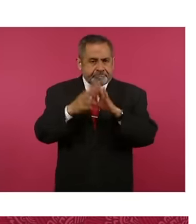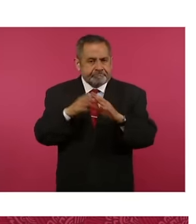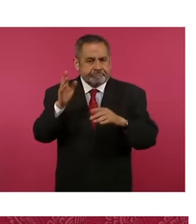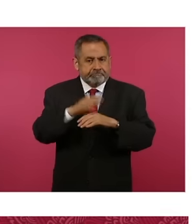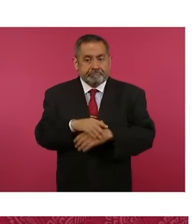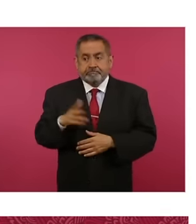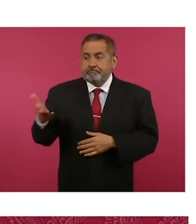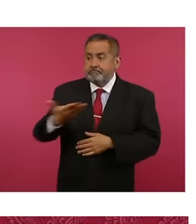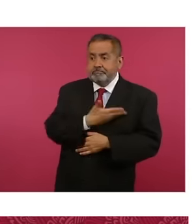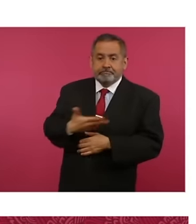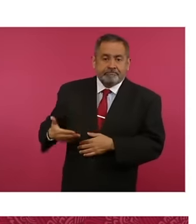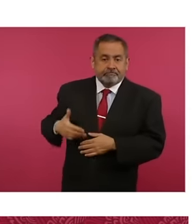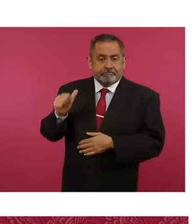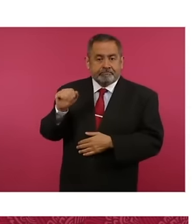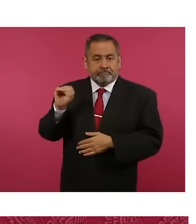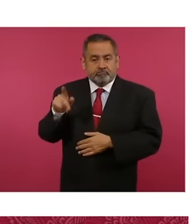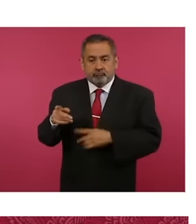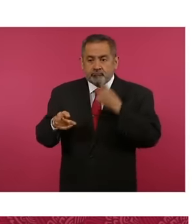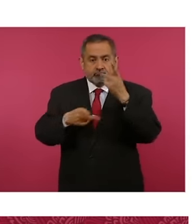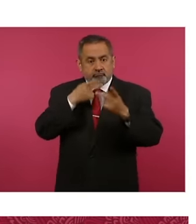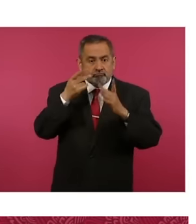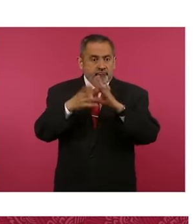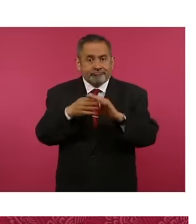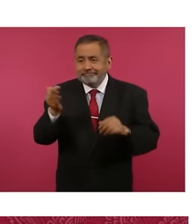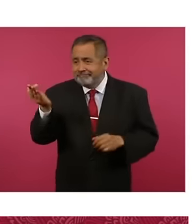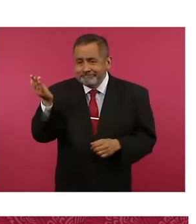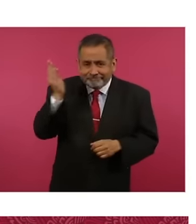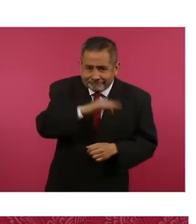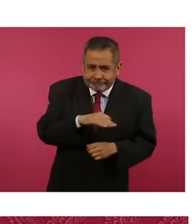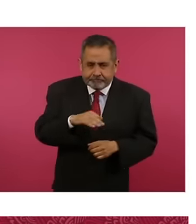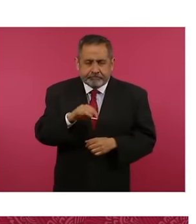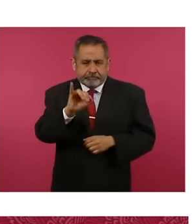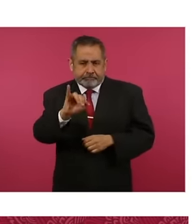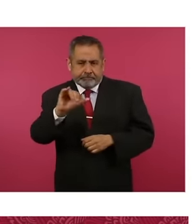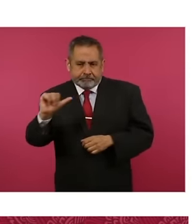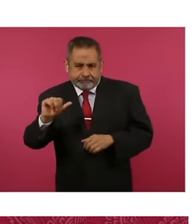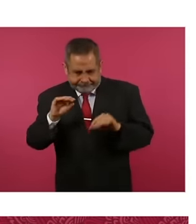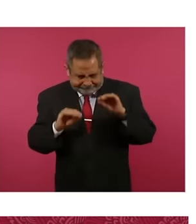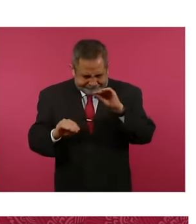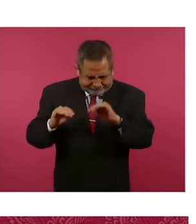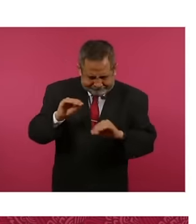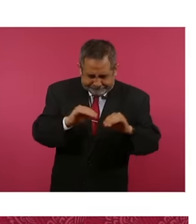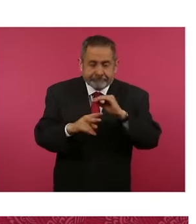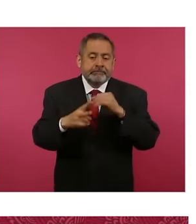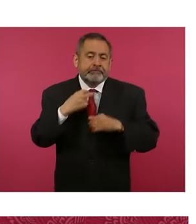López Obrador generating false videos with Artificial Intelligence artificial to deceive